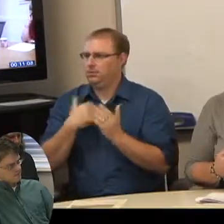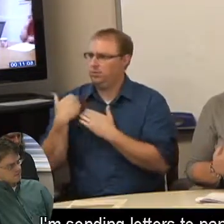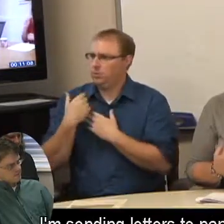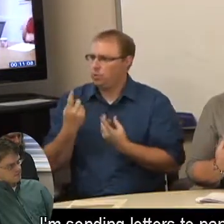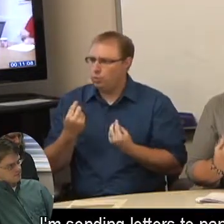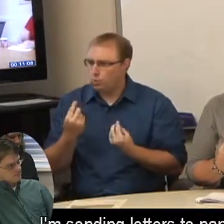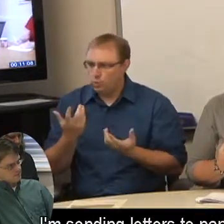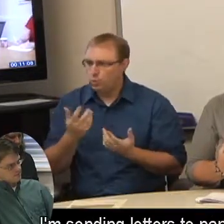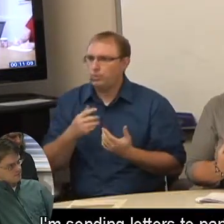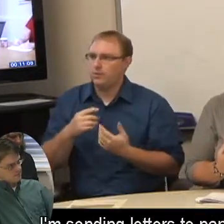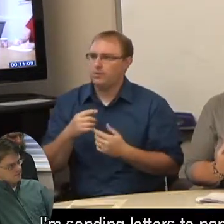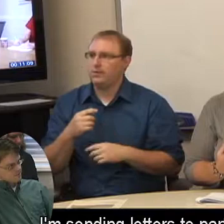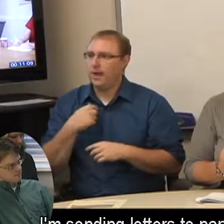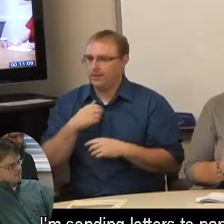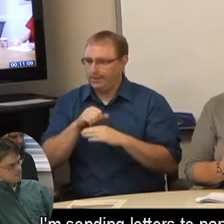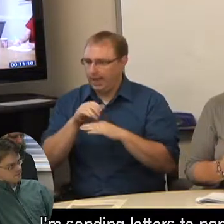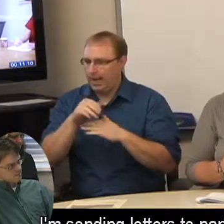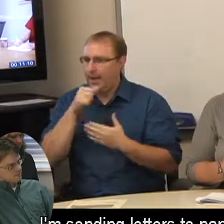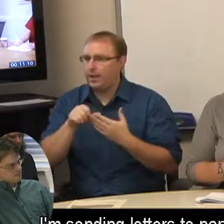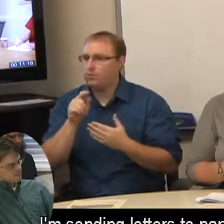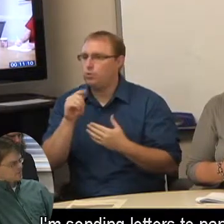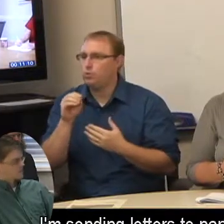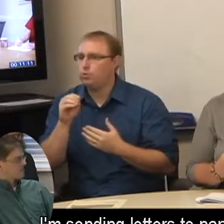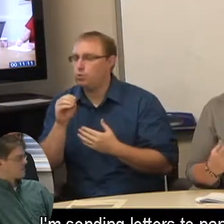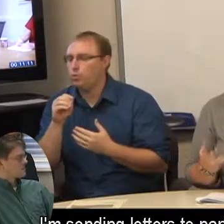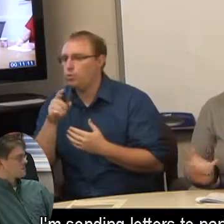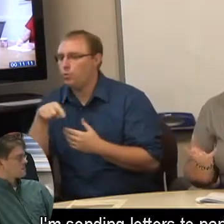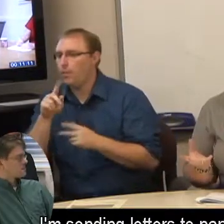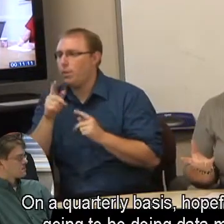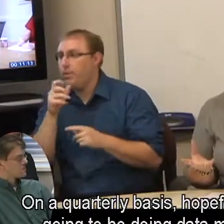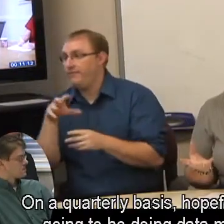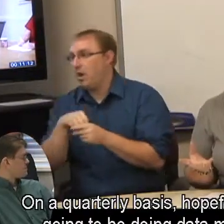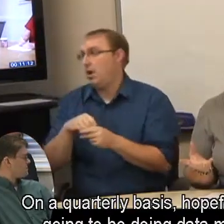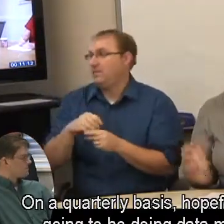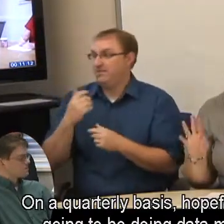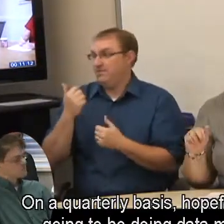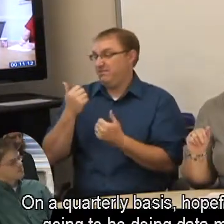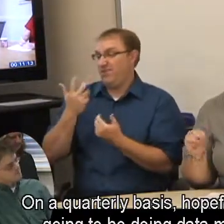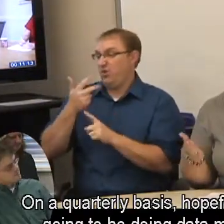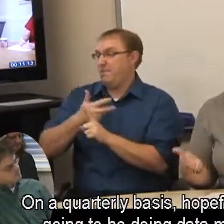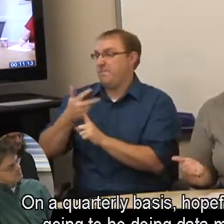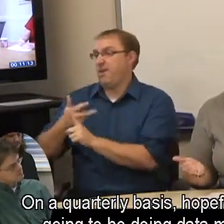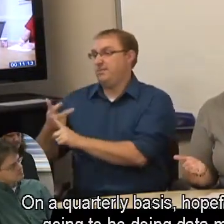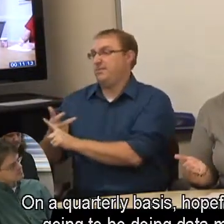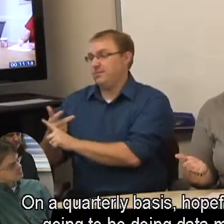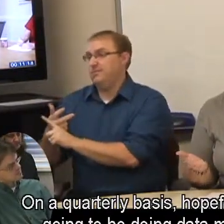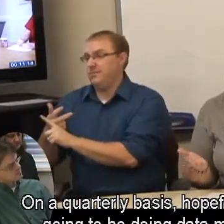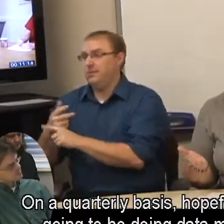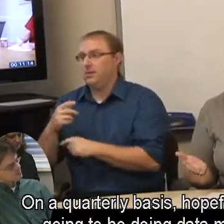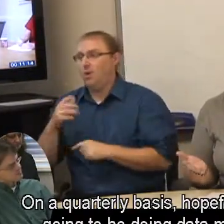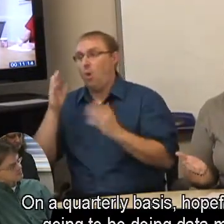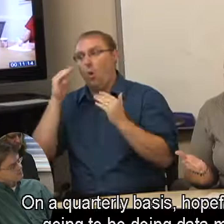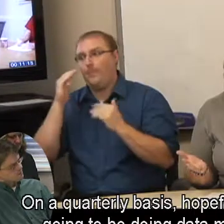I'm sending letters to participants. On a quarterly basis, hopefully, we are going to be doing data matches,